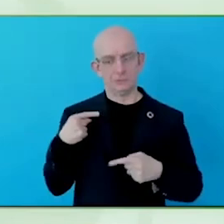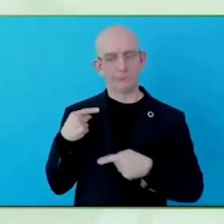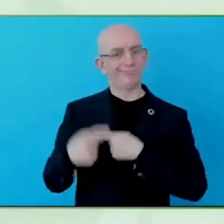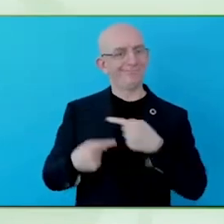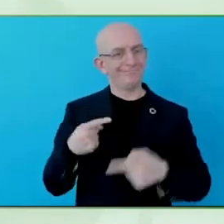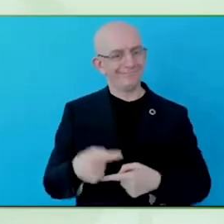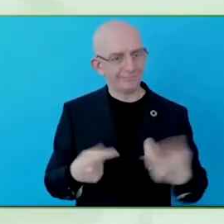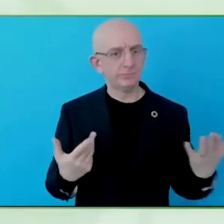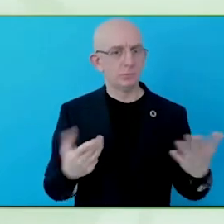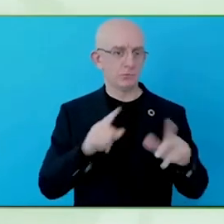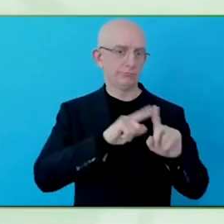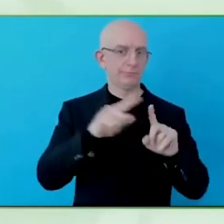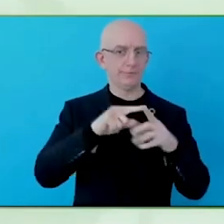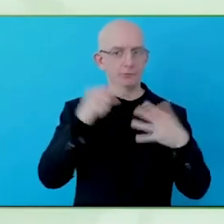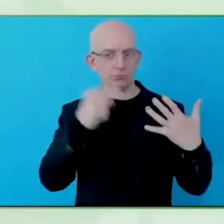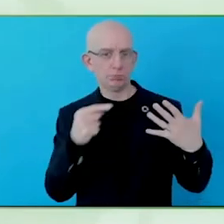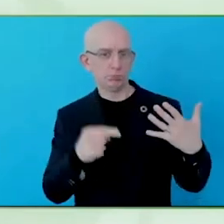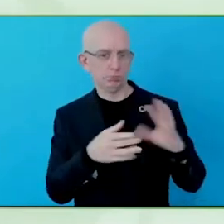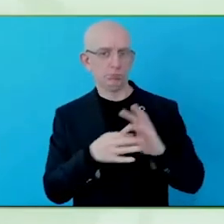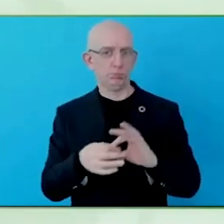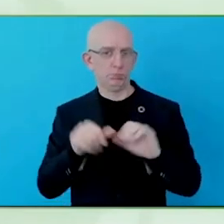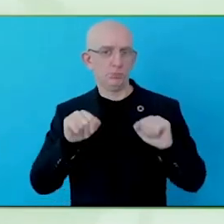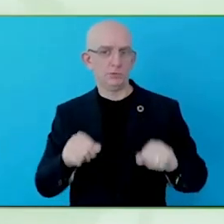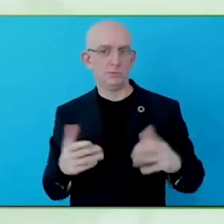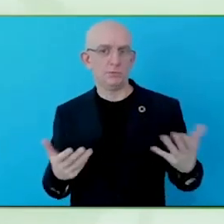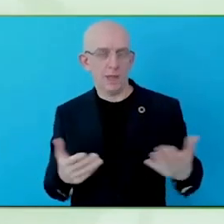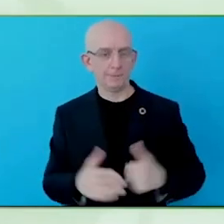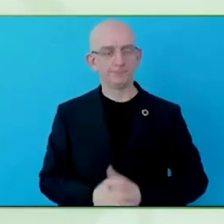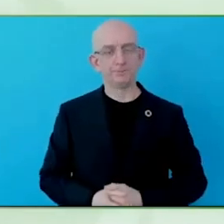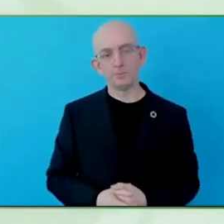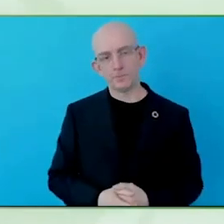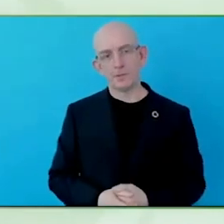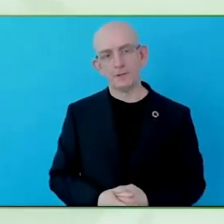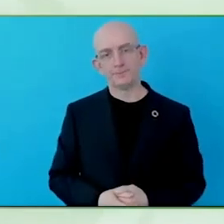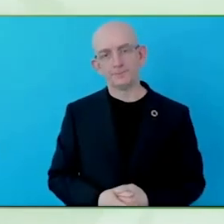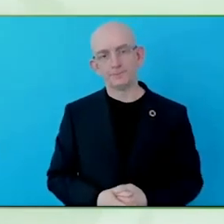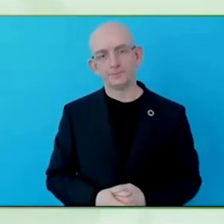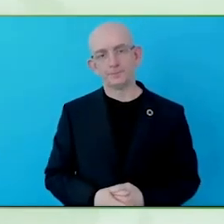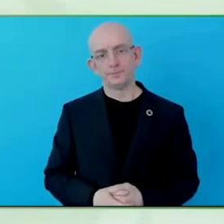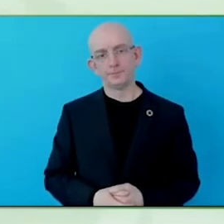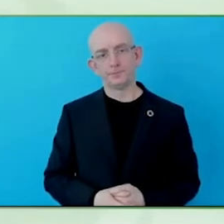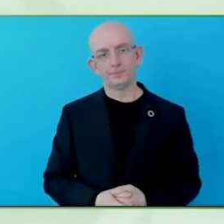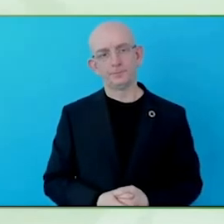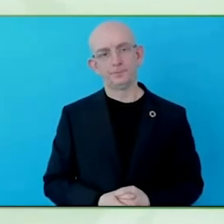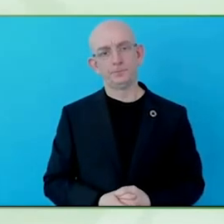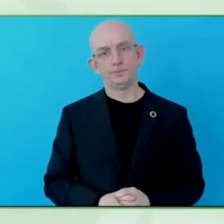opportunities. When I see I don't know, that is an opportunity for us to start